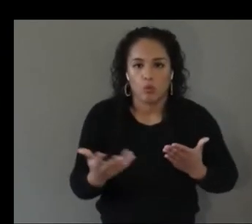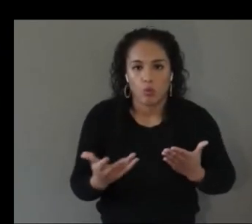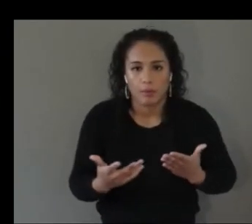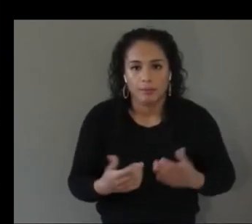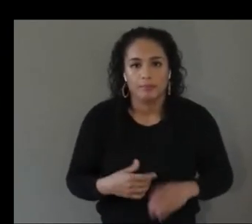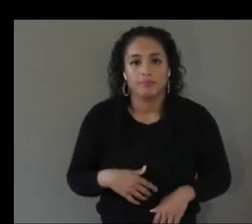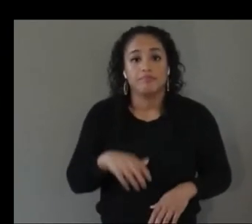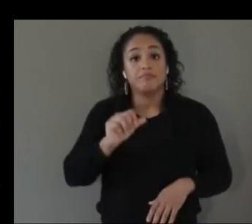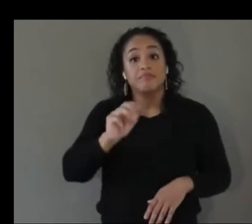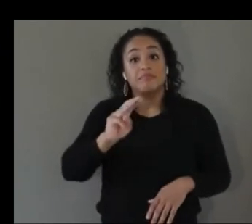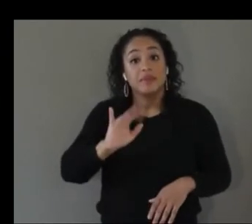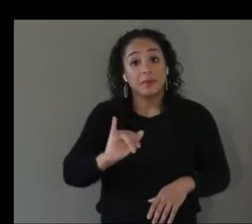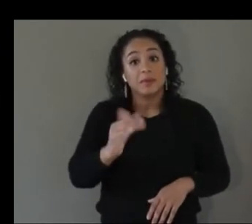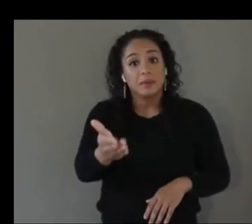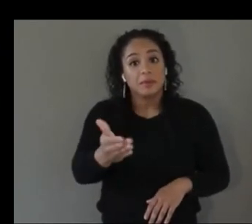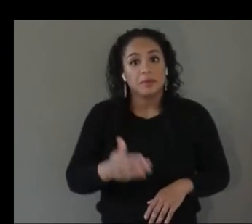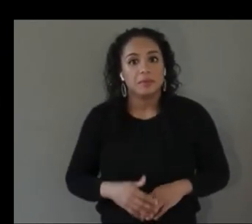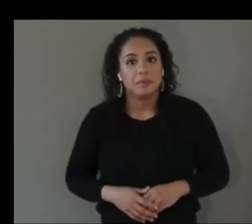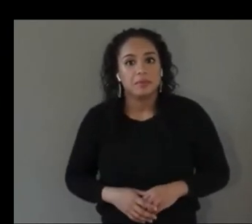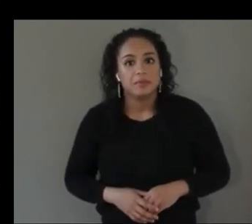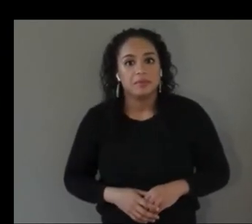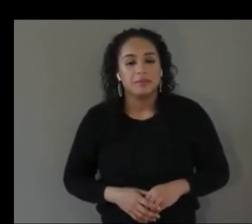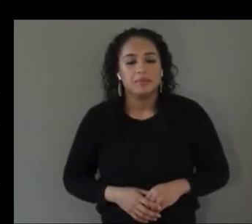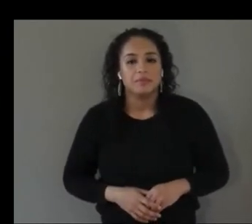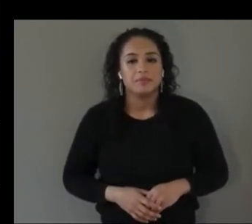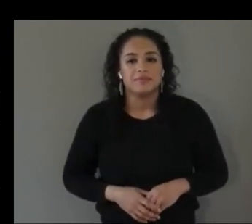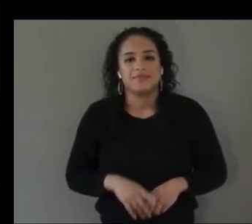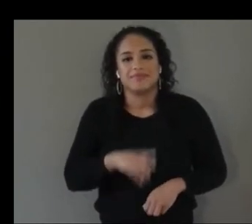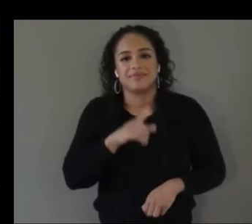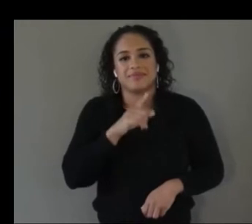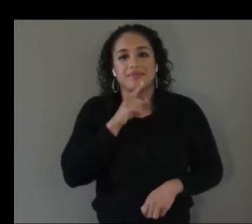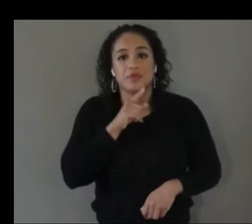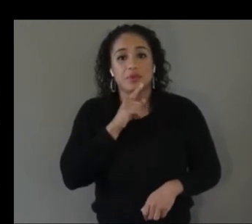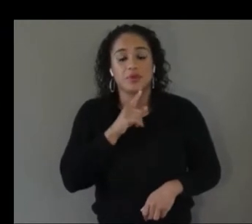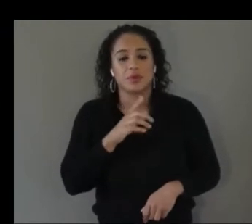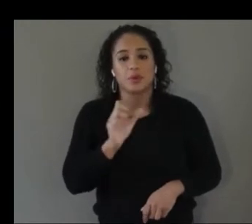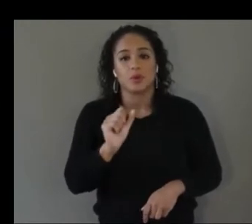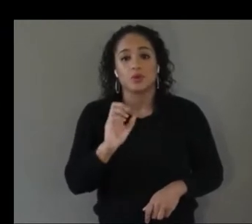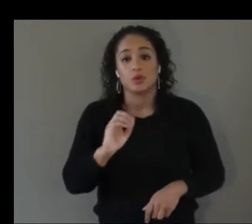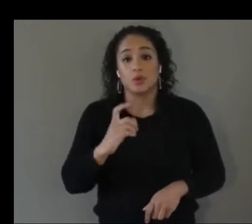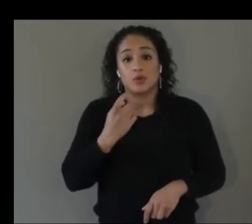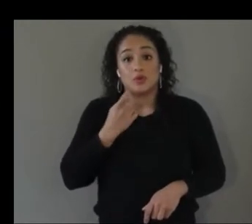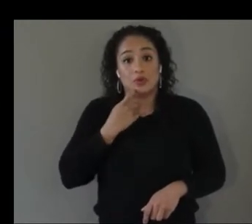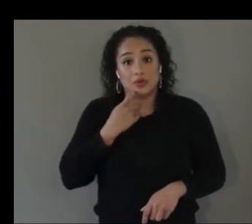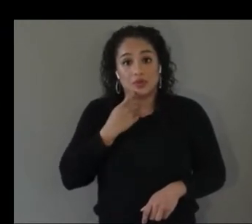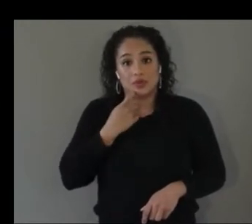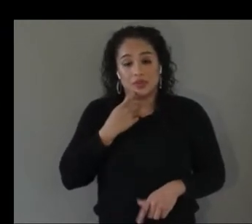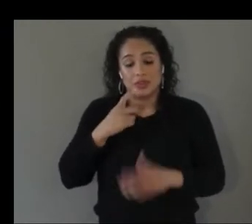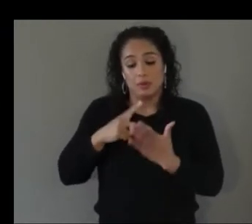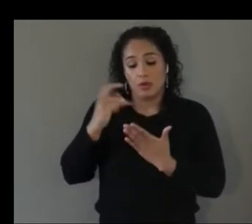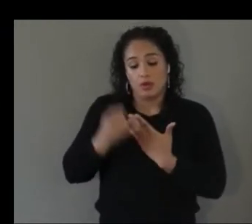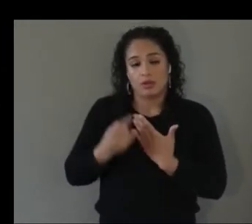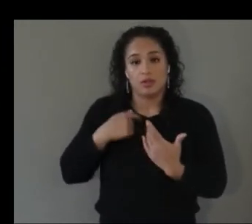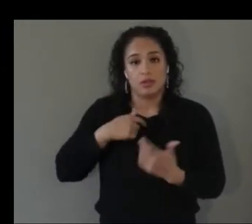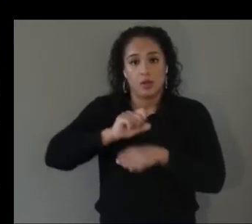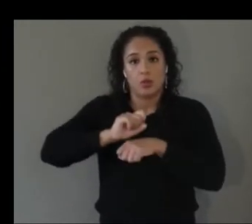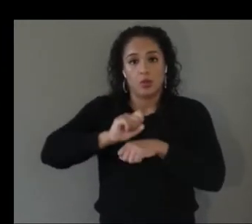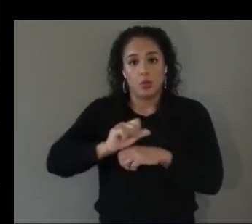again sure so my most recent project was working with a team on how to make augmented reality